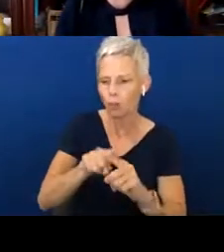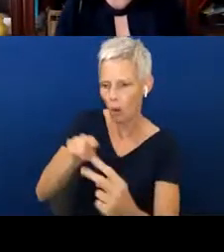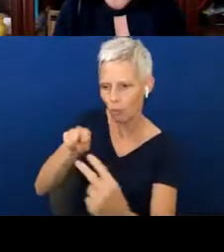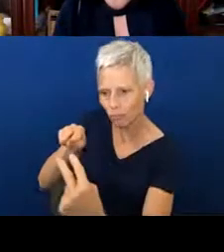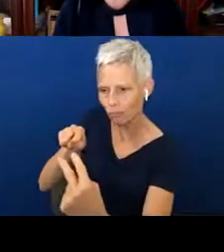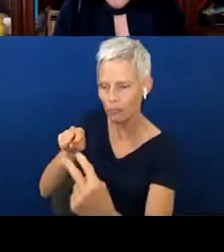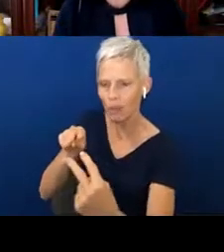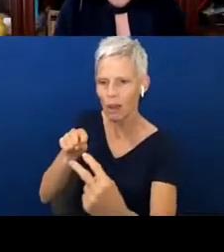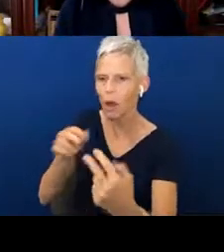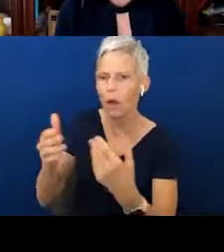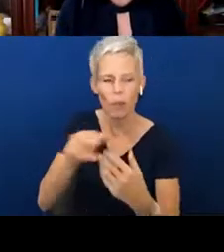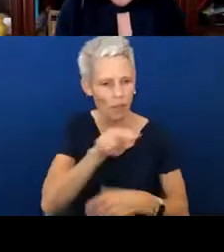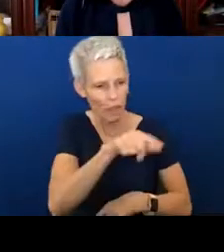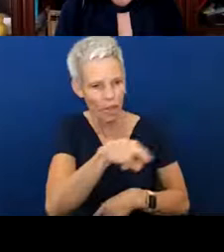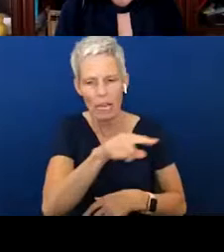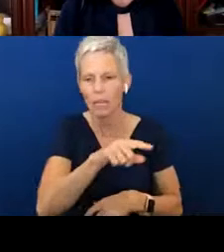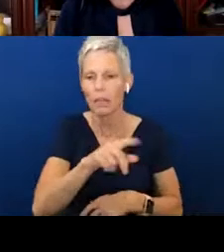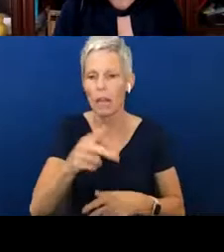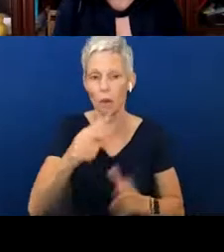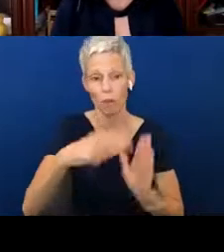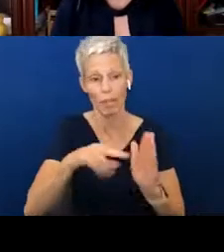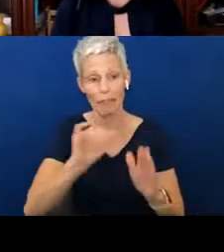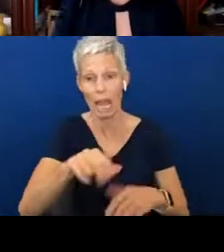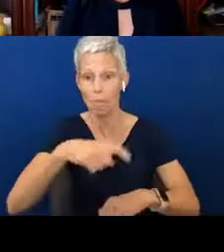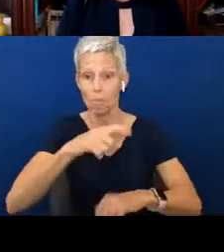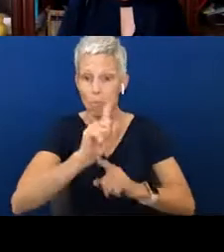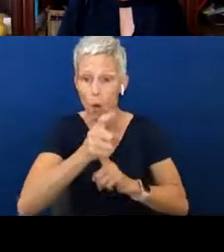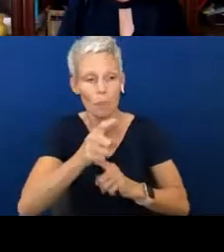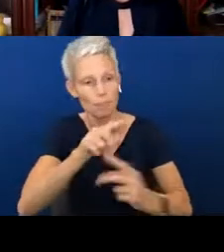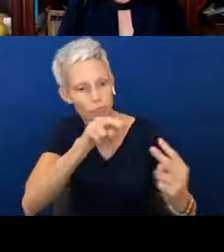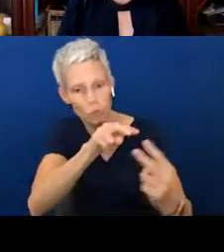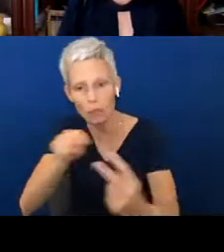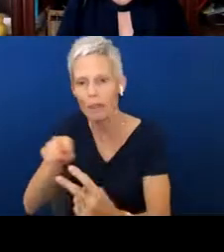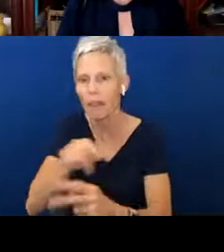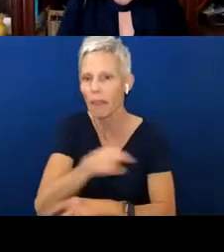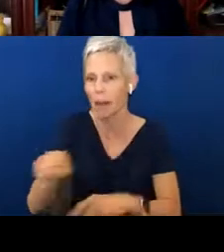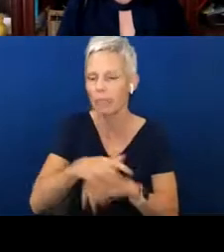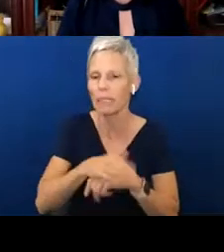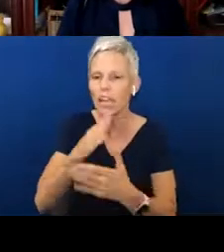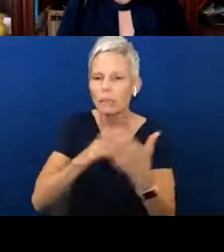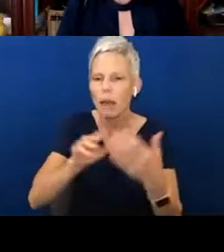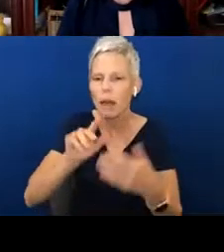to be reading at that moment. So, these are just some tips. They're not every tip. I,